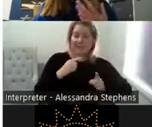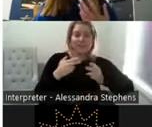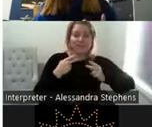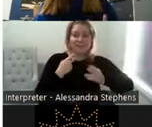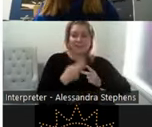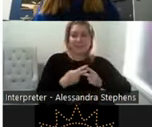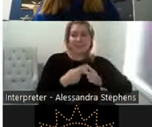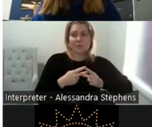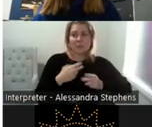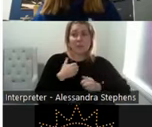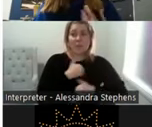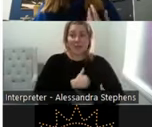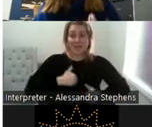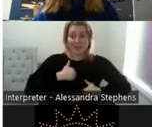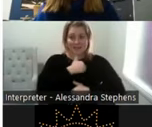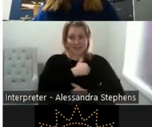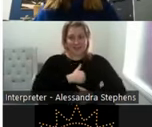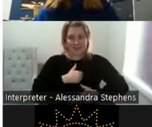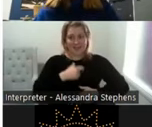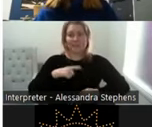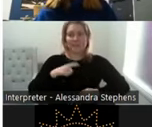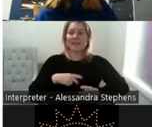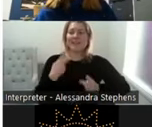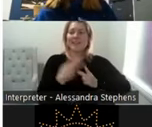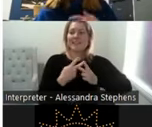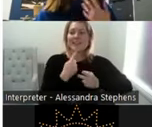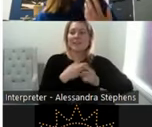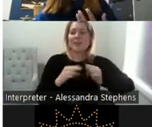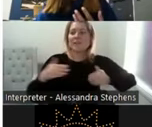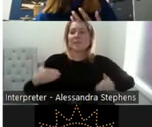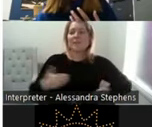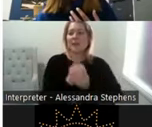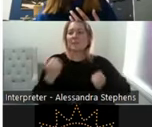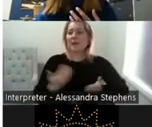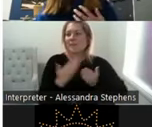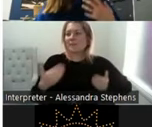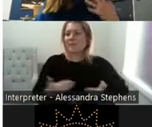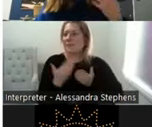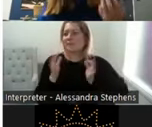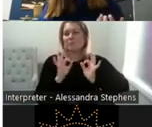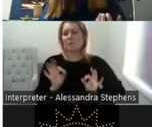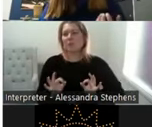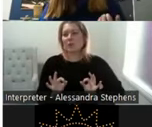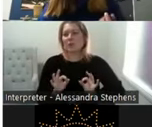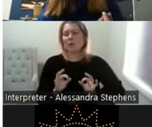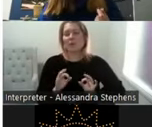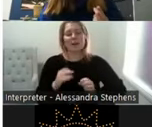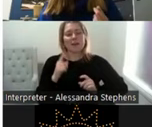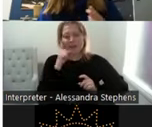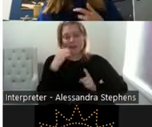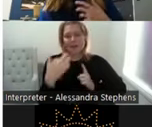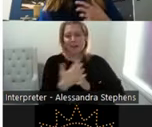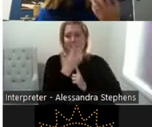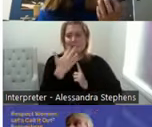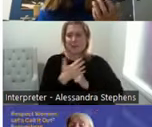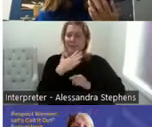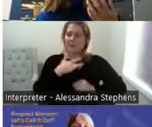is more than just reproduction and it influences the way we feel, its influence, it's expressed in,